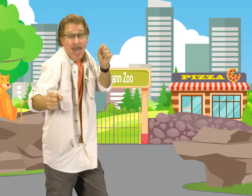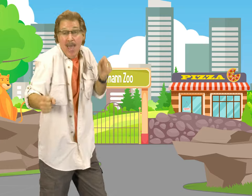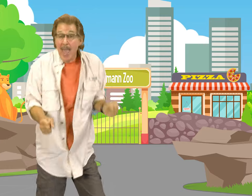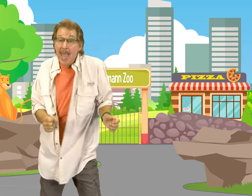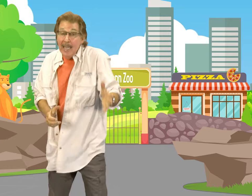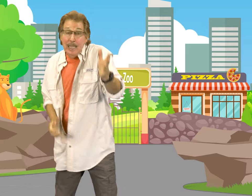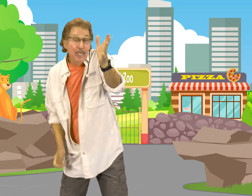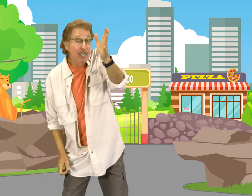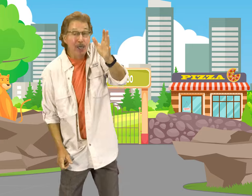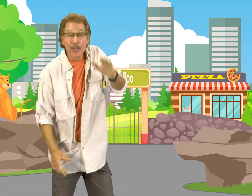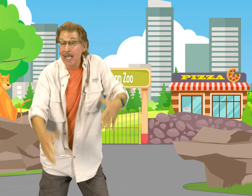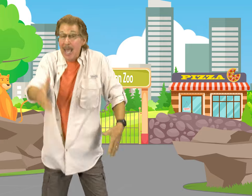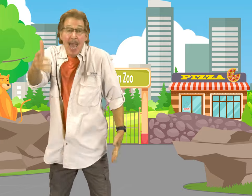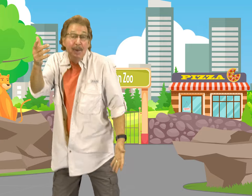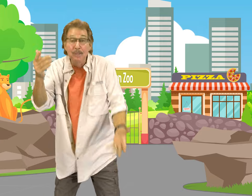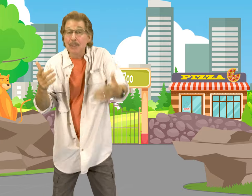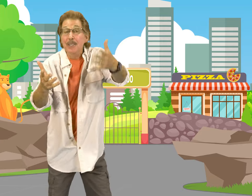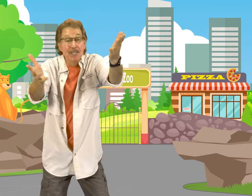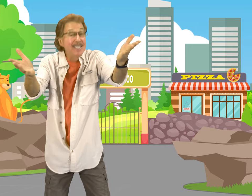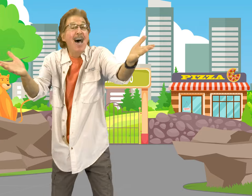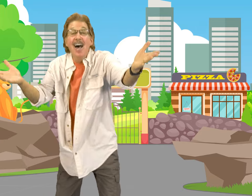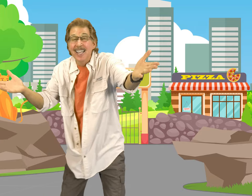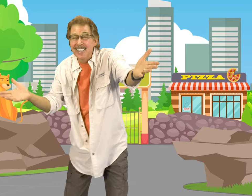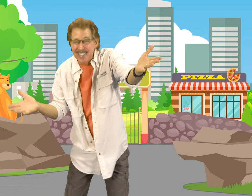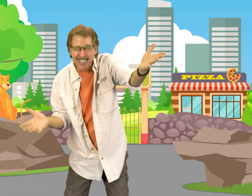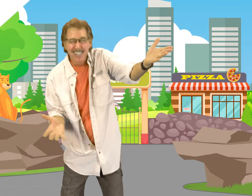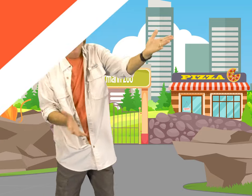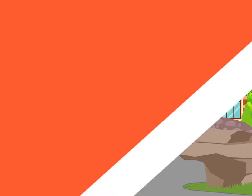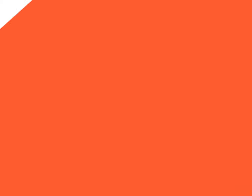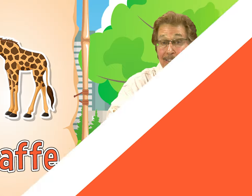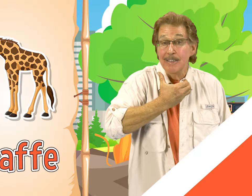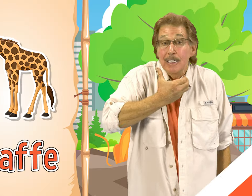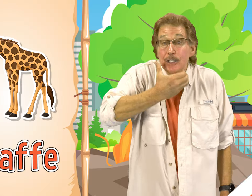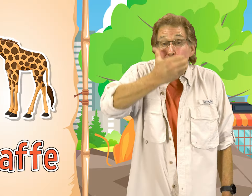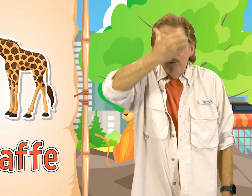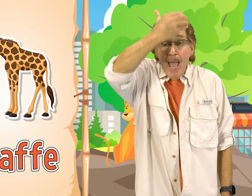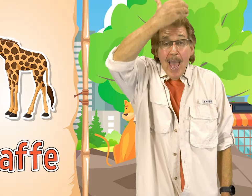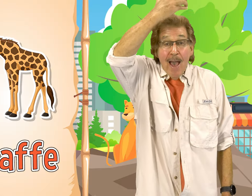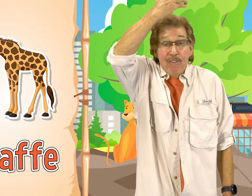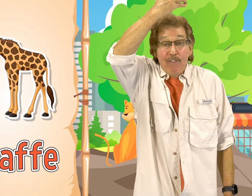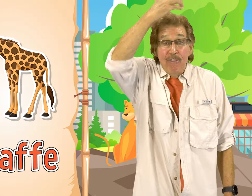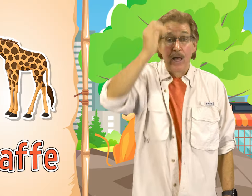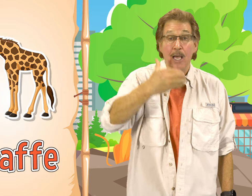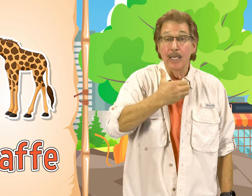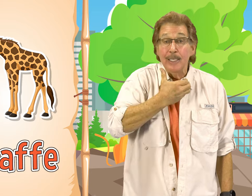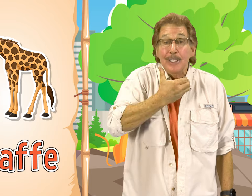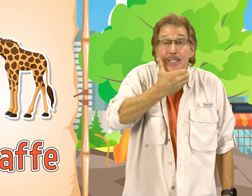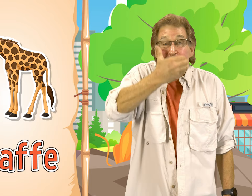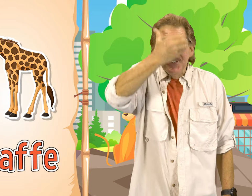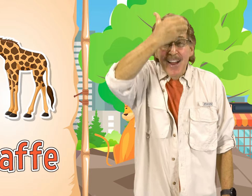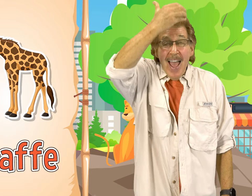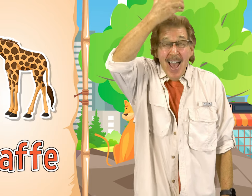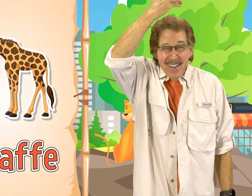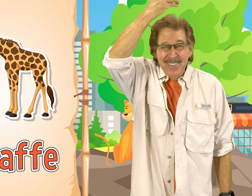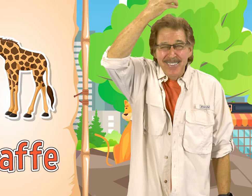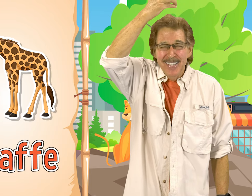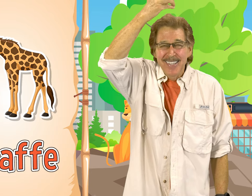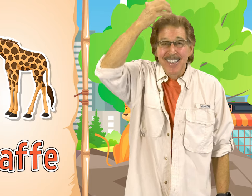And learn their animal signs Giraffe